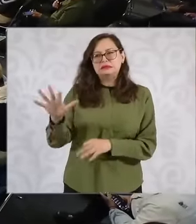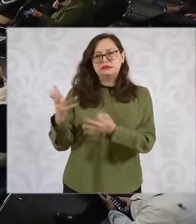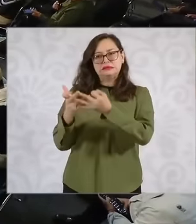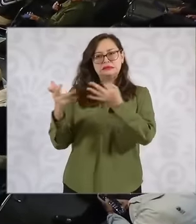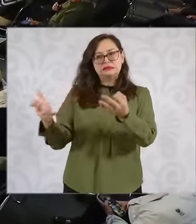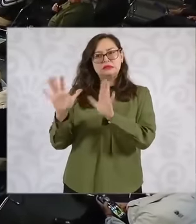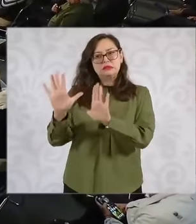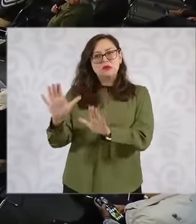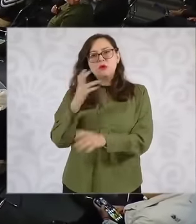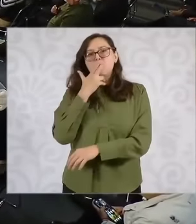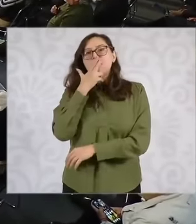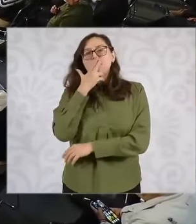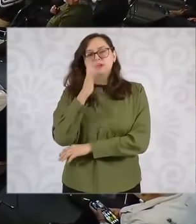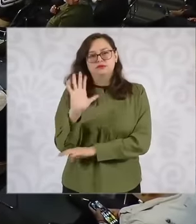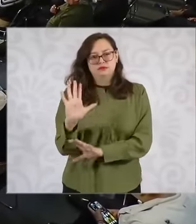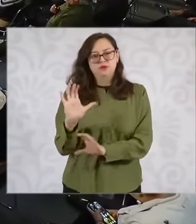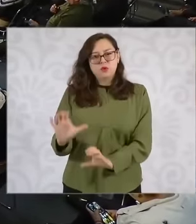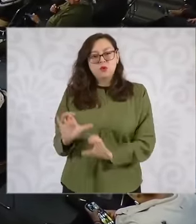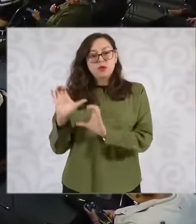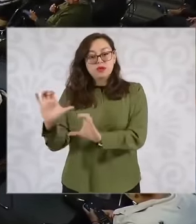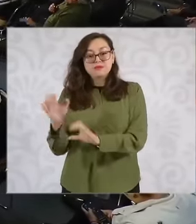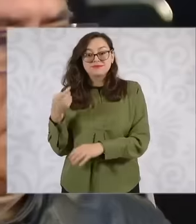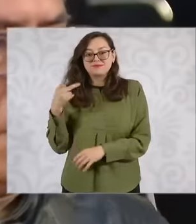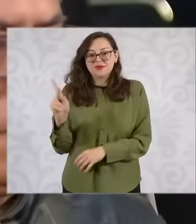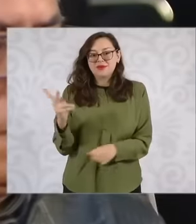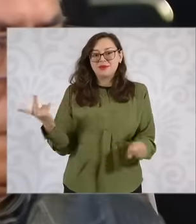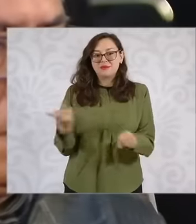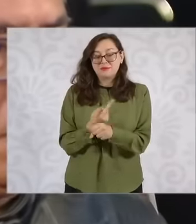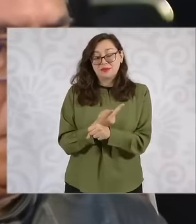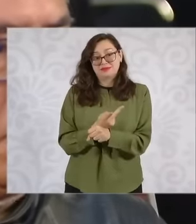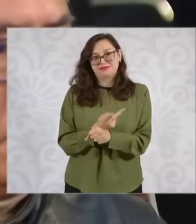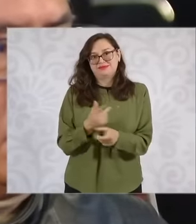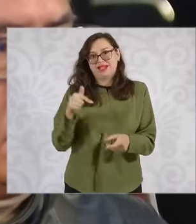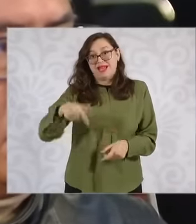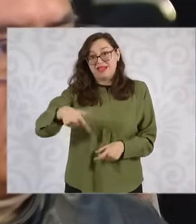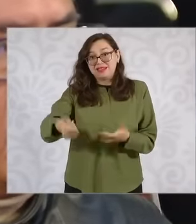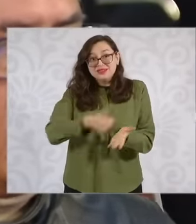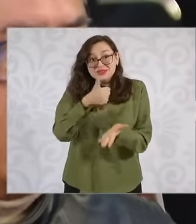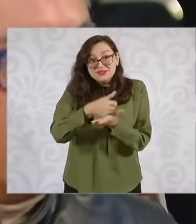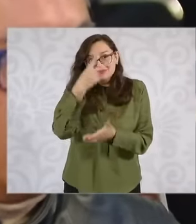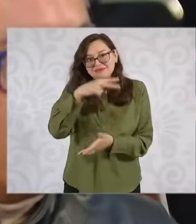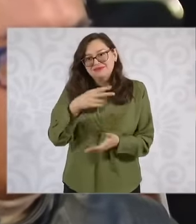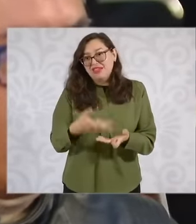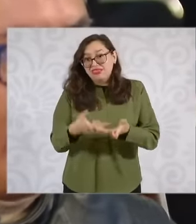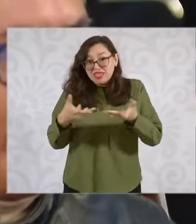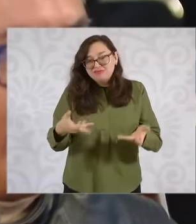is the cost of the land, the same in the metropolitan area of Mexico City. The